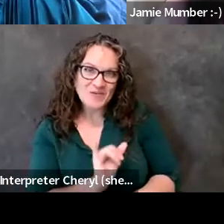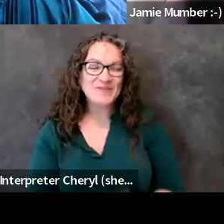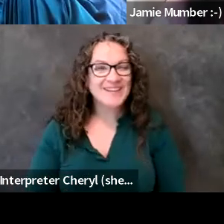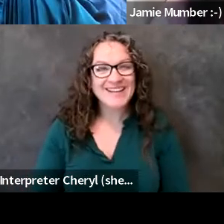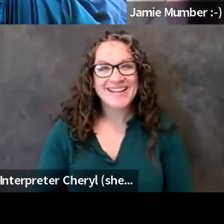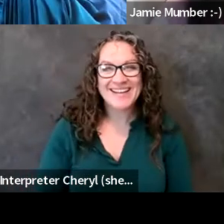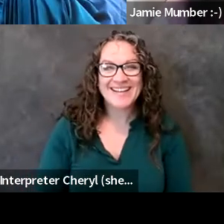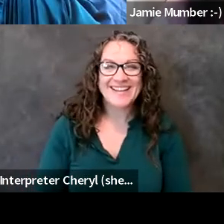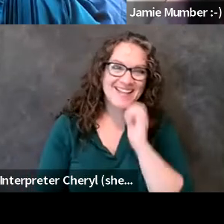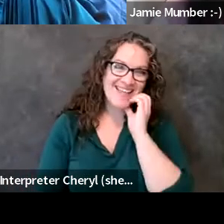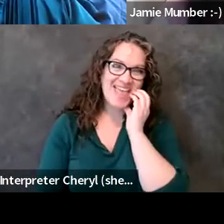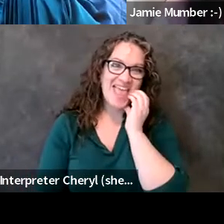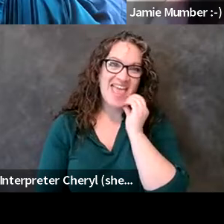i i had um